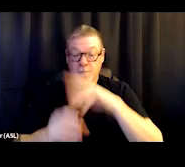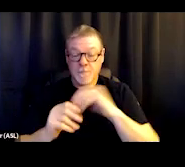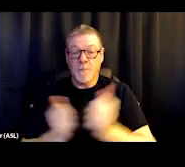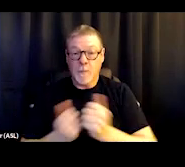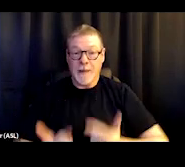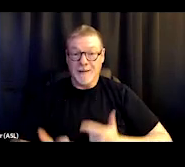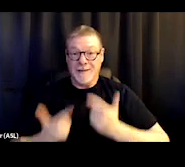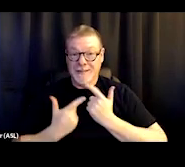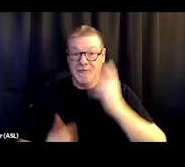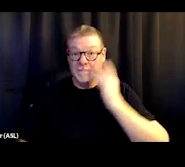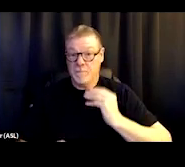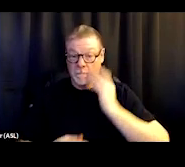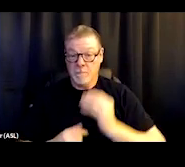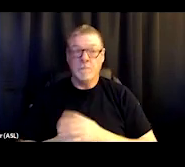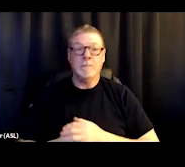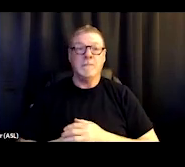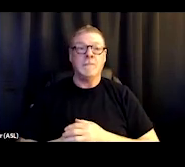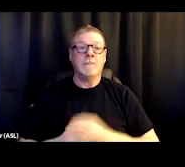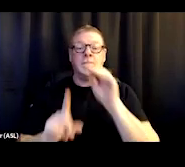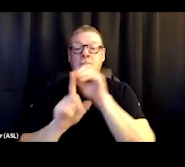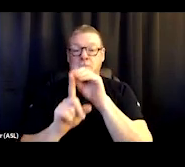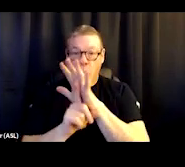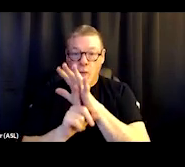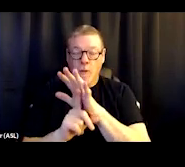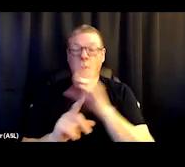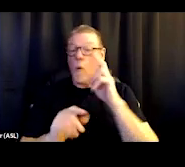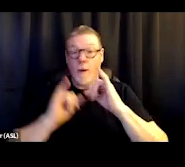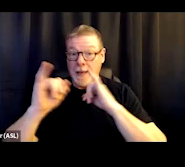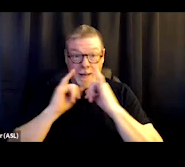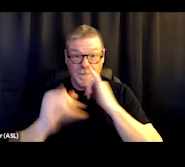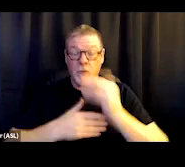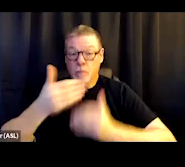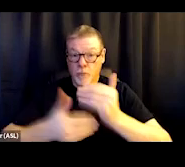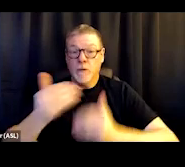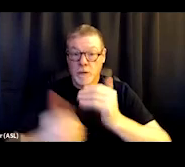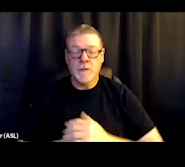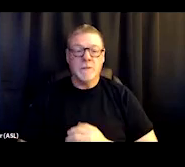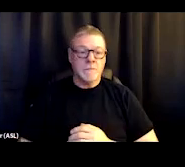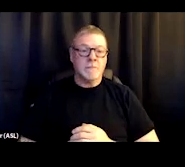you know, as part of the orientation or the interview process, the orientation admissions process,